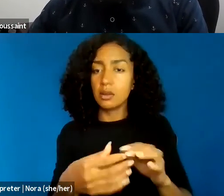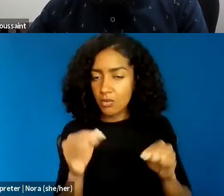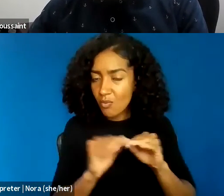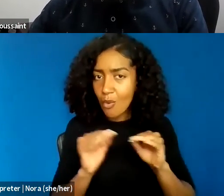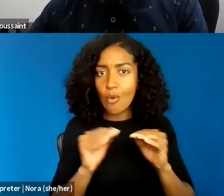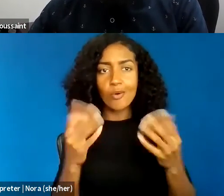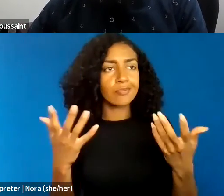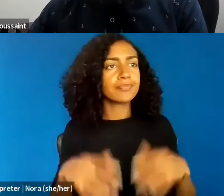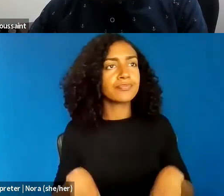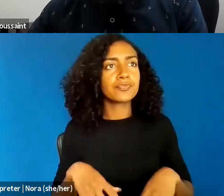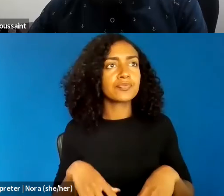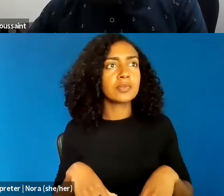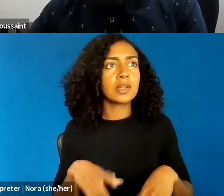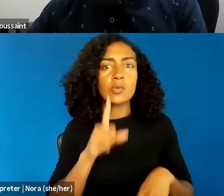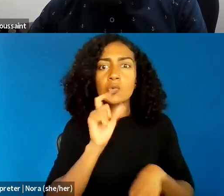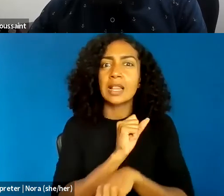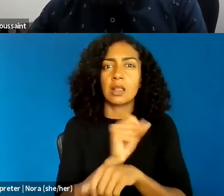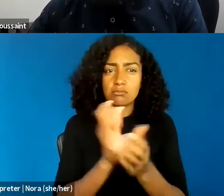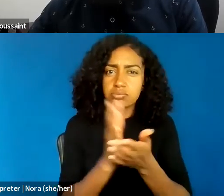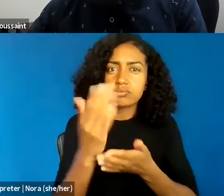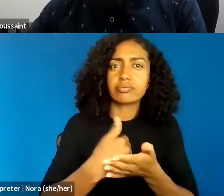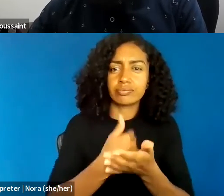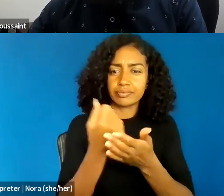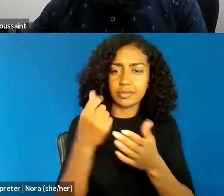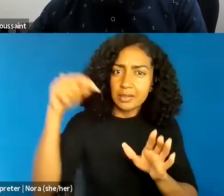and perhaps more radical conversation that begins to change challenge